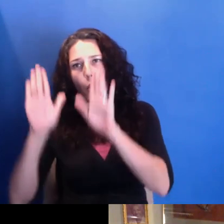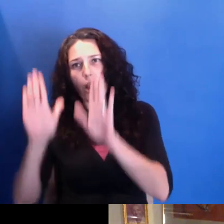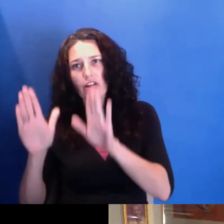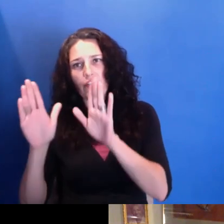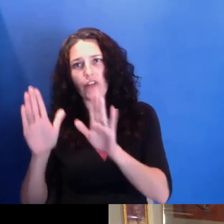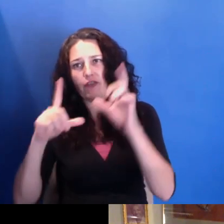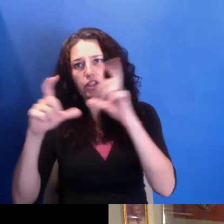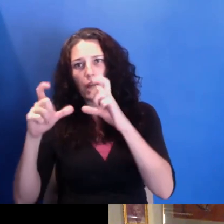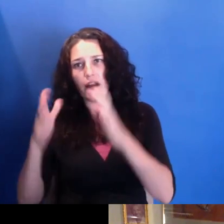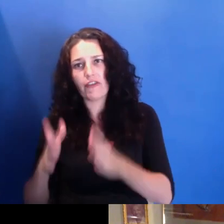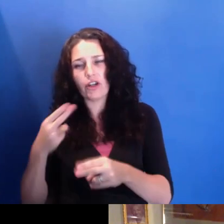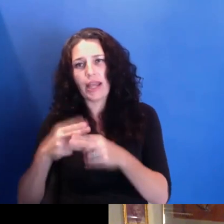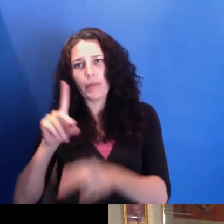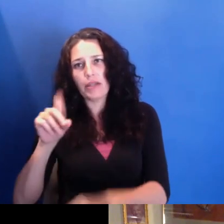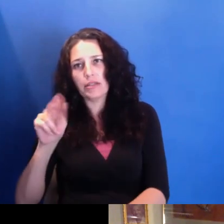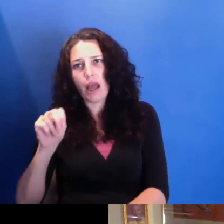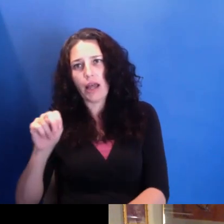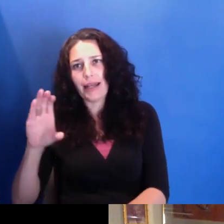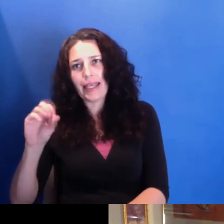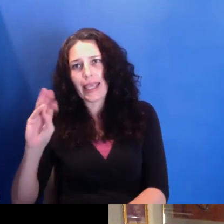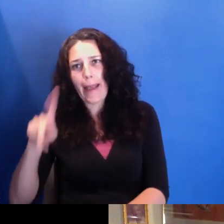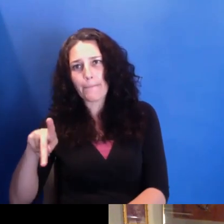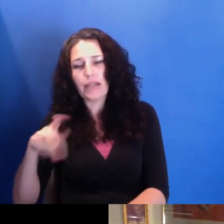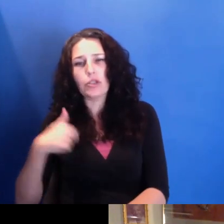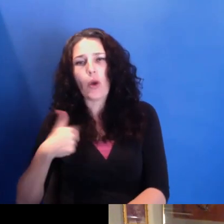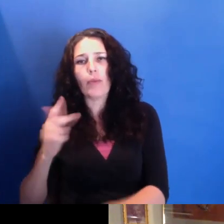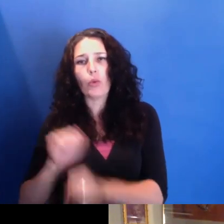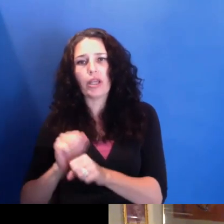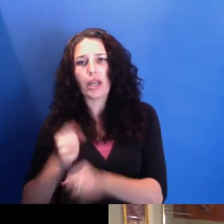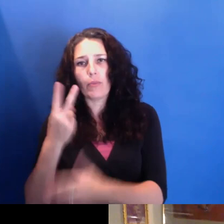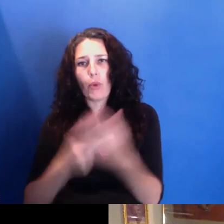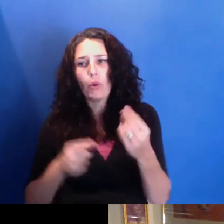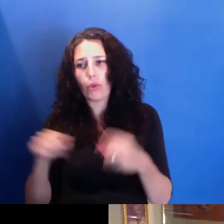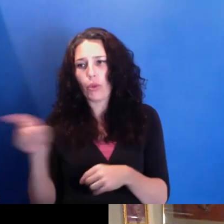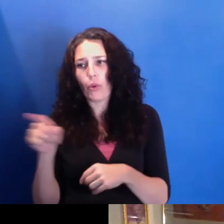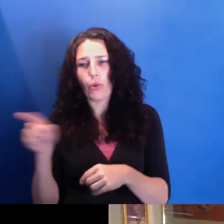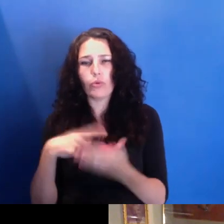So those are projects I'm in the midst of. So-- Beautiful.